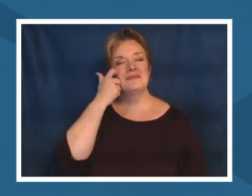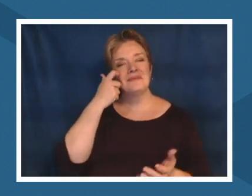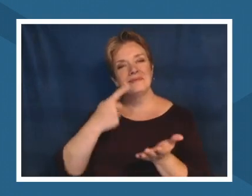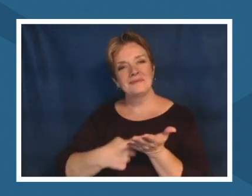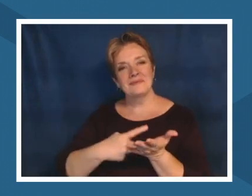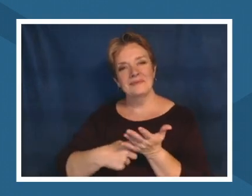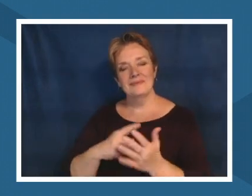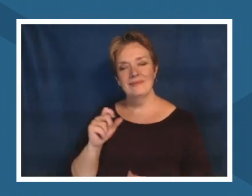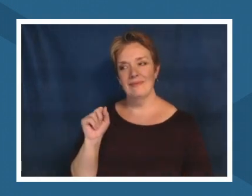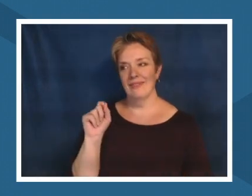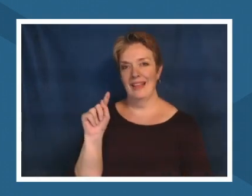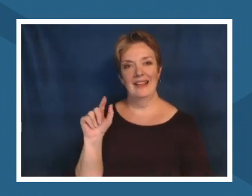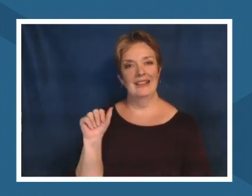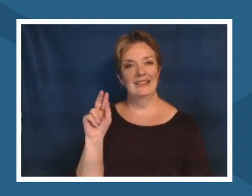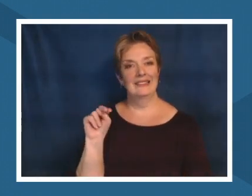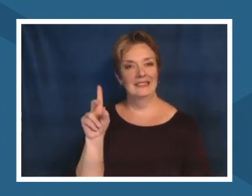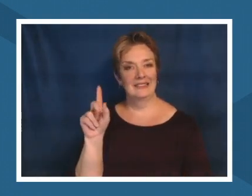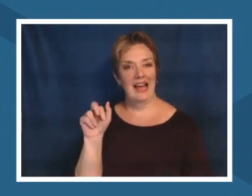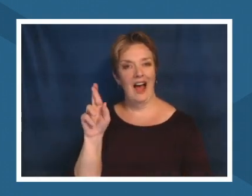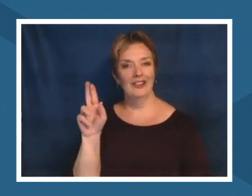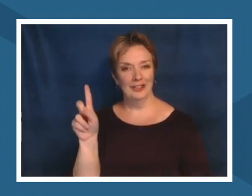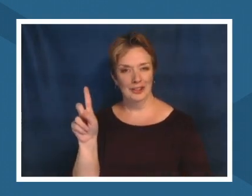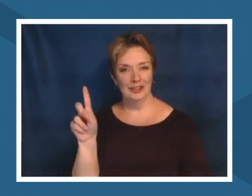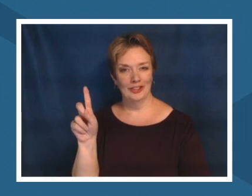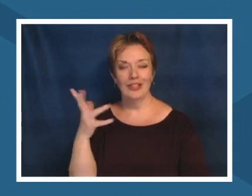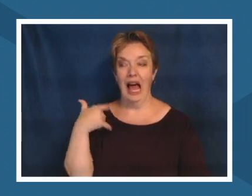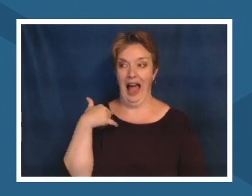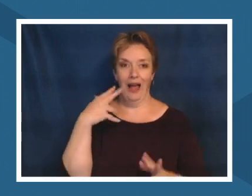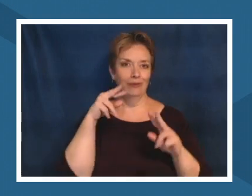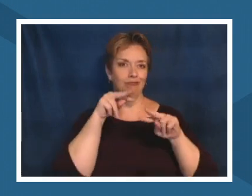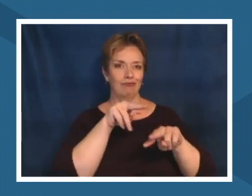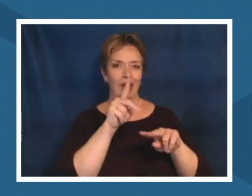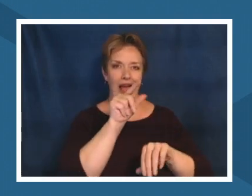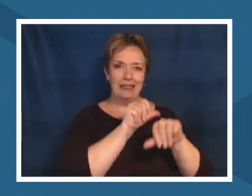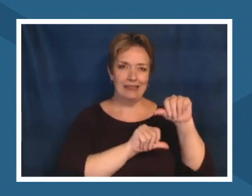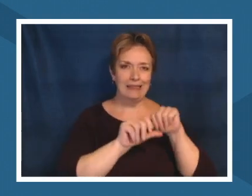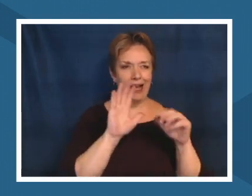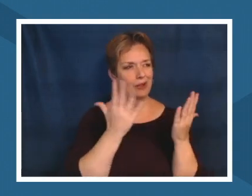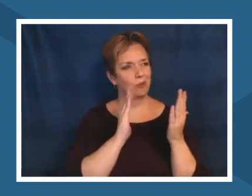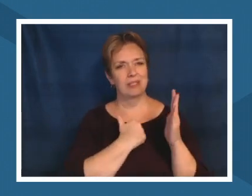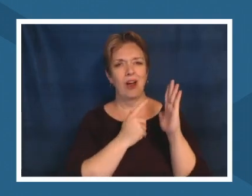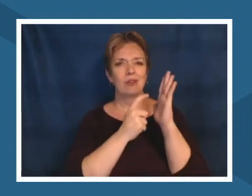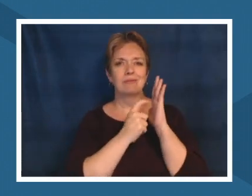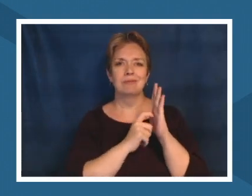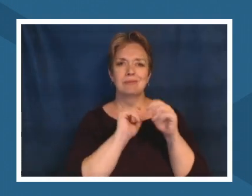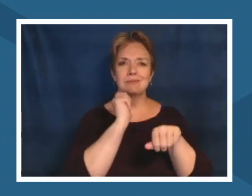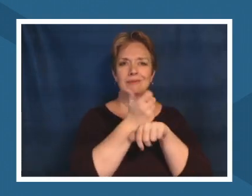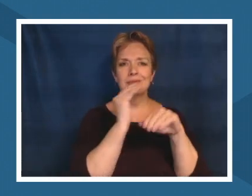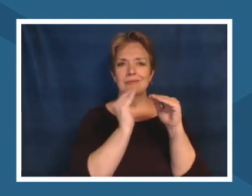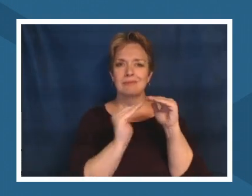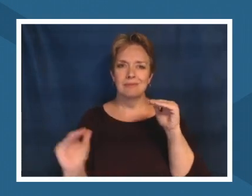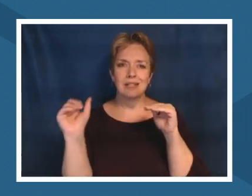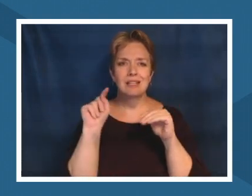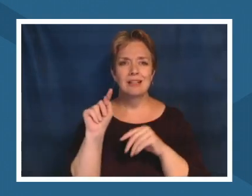in science and as more as recent as i think 2001